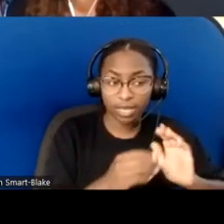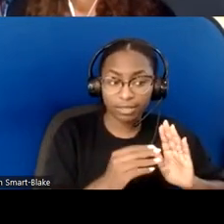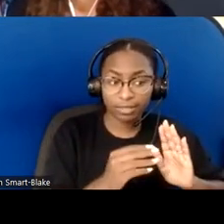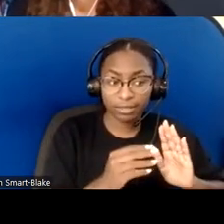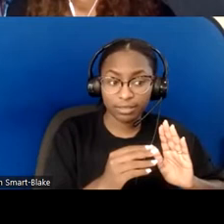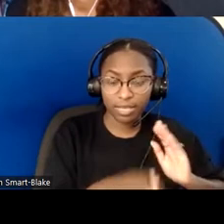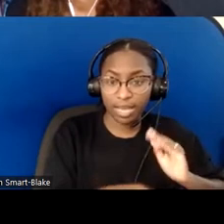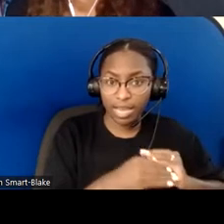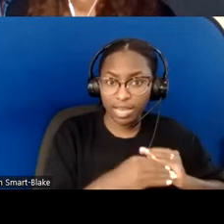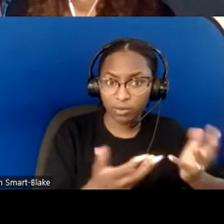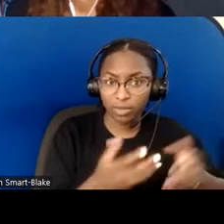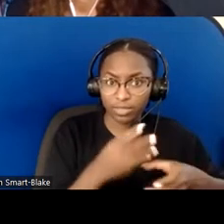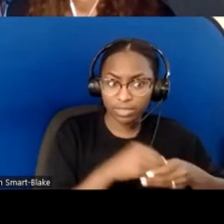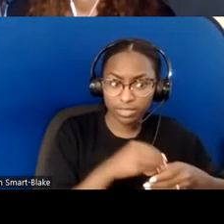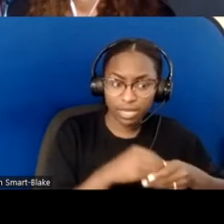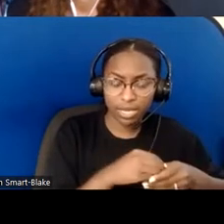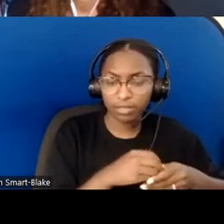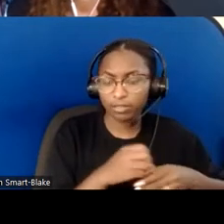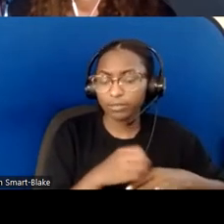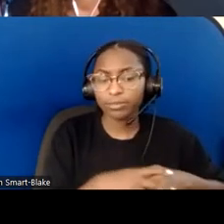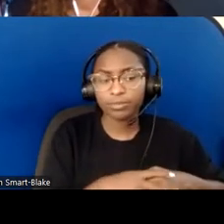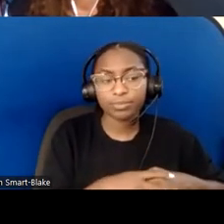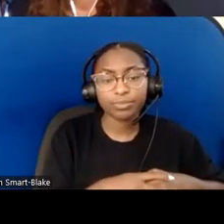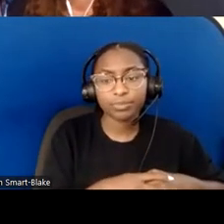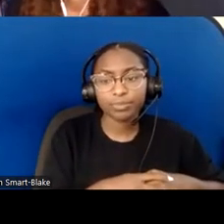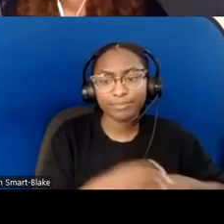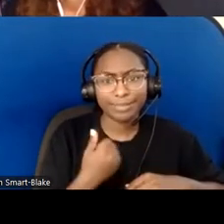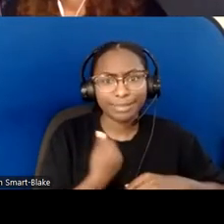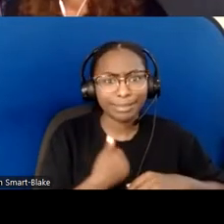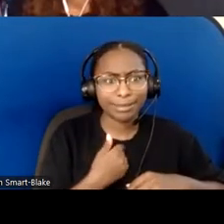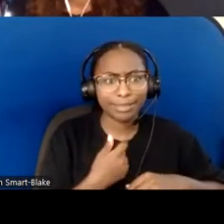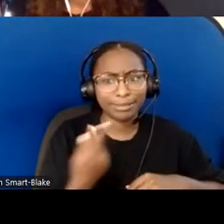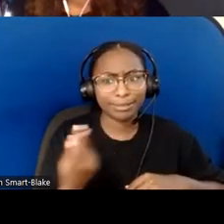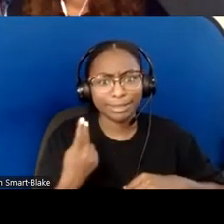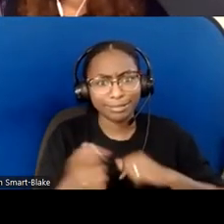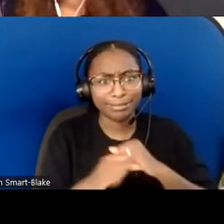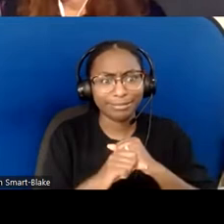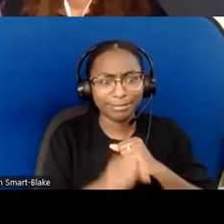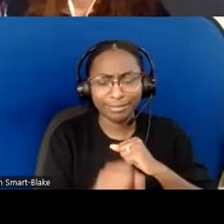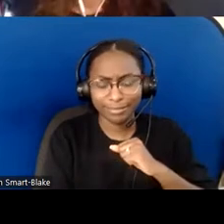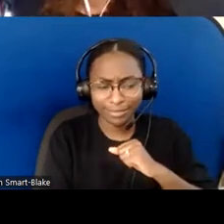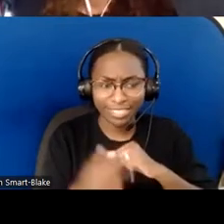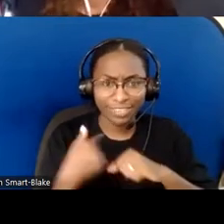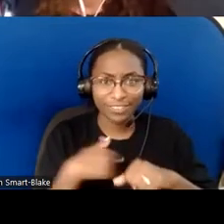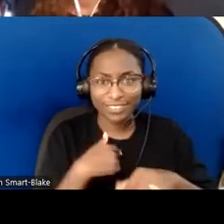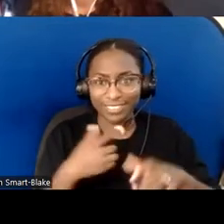at a particular potluck. So as we close— and I'm sorry that we went over; we were so excited to share [giggles] these ideas with you;